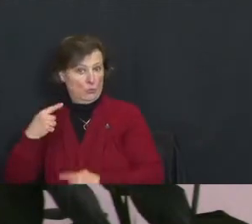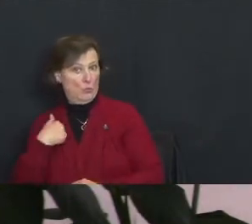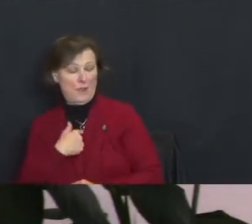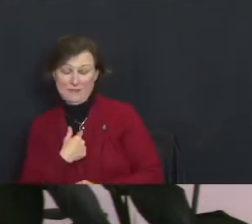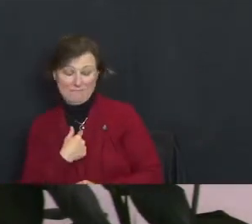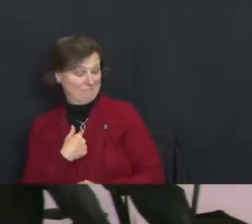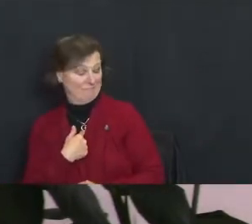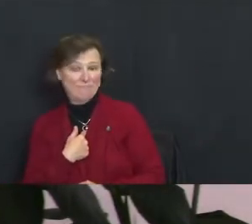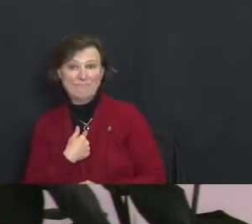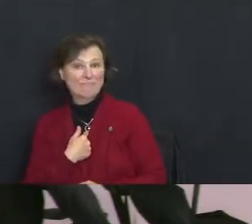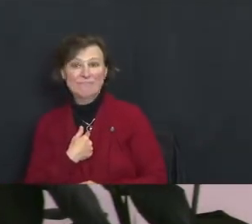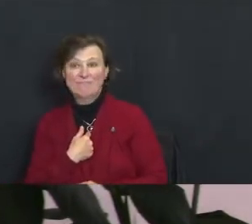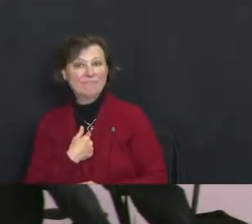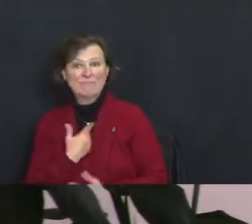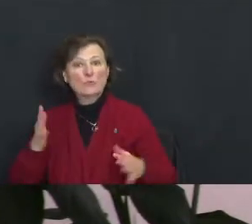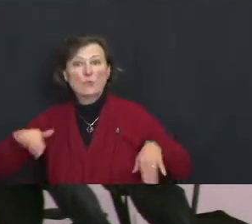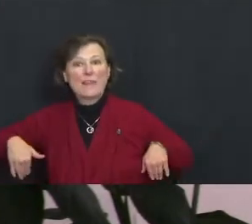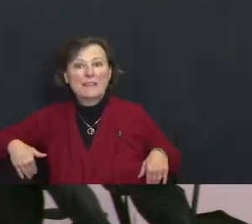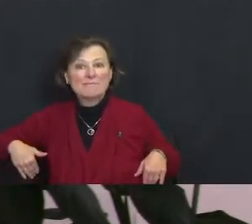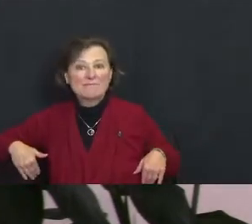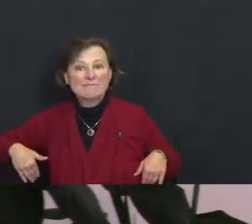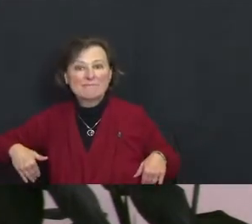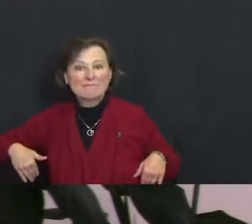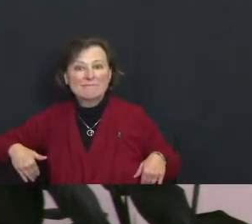It was too late.